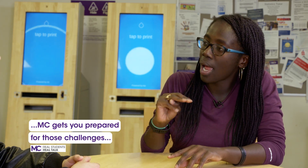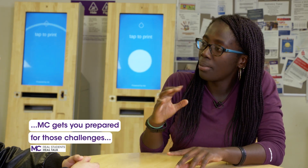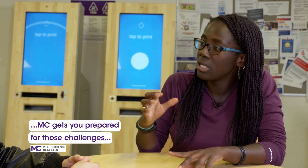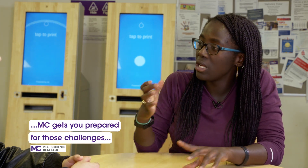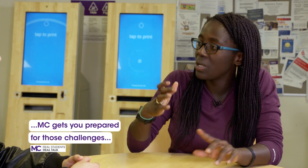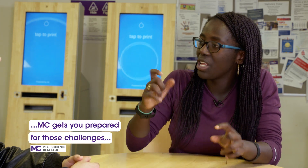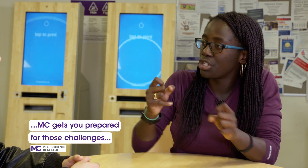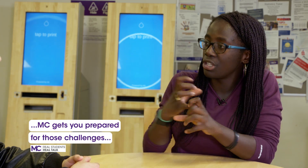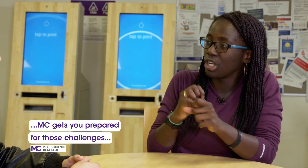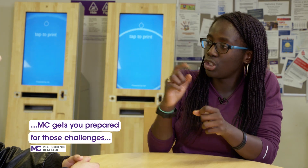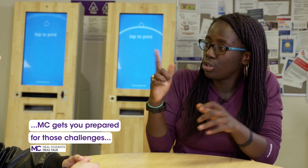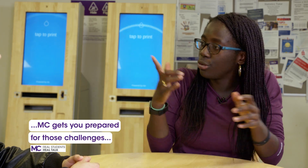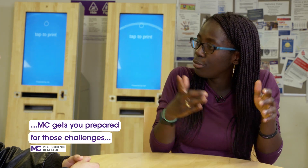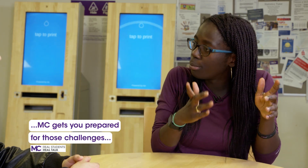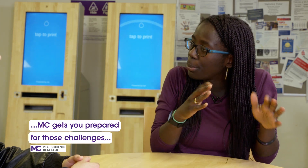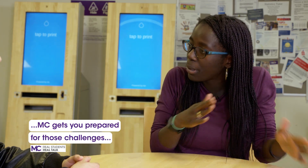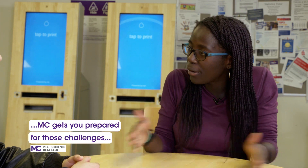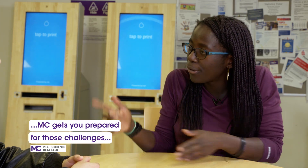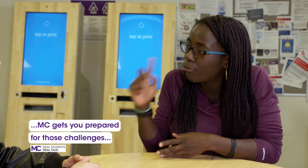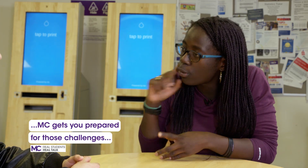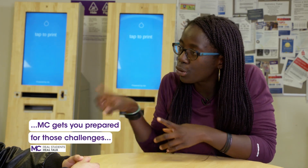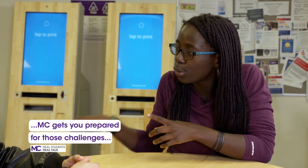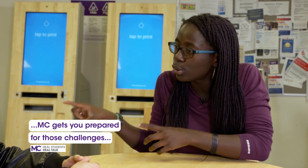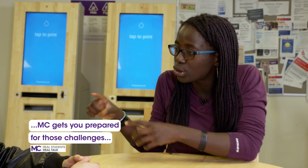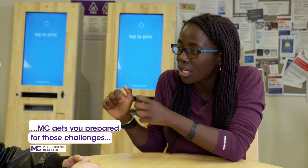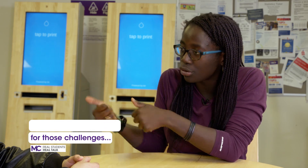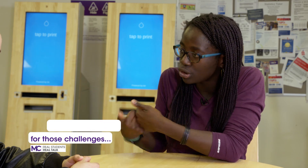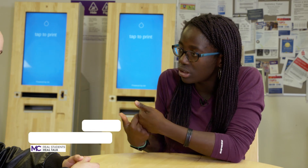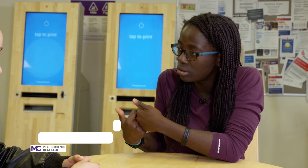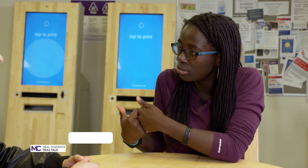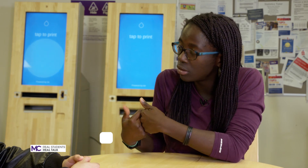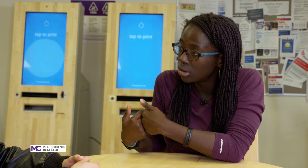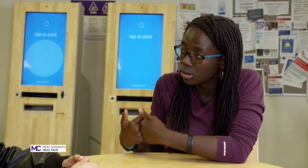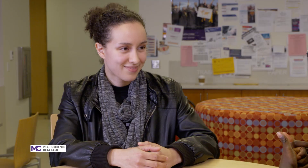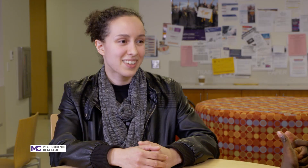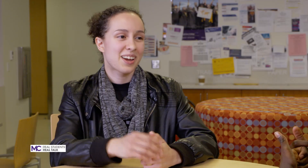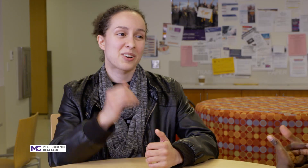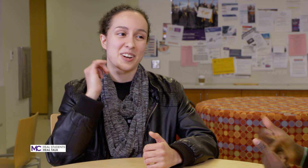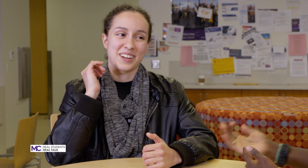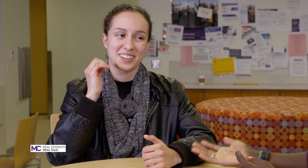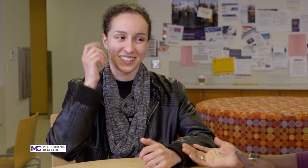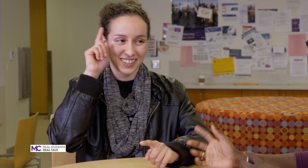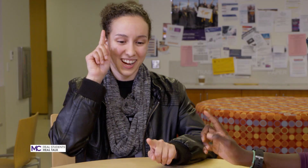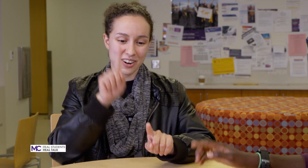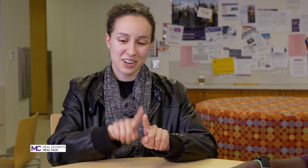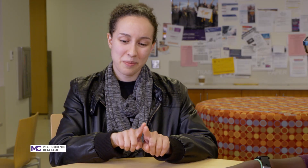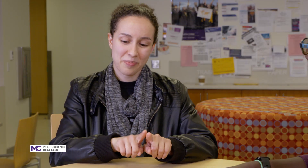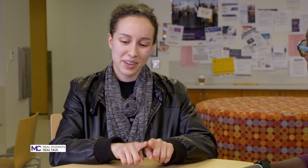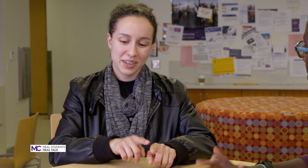MC gets gets you prepared for those challenges I agree yeah I agree